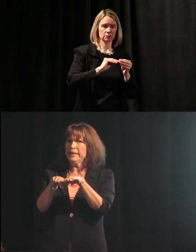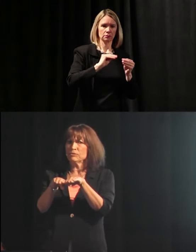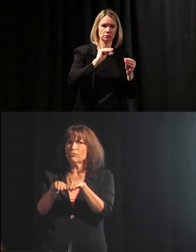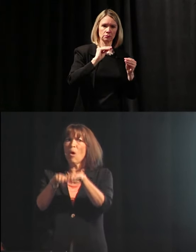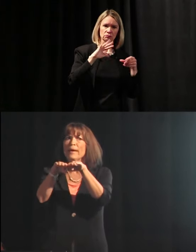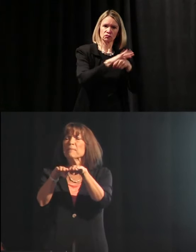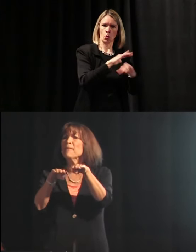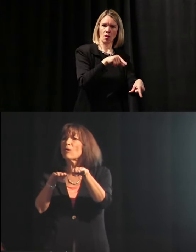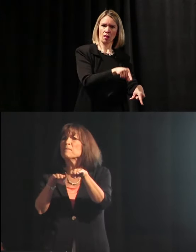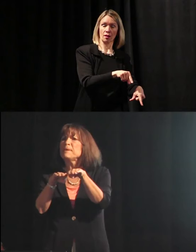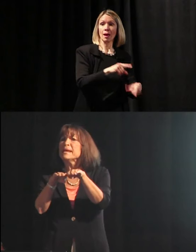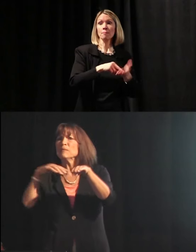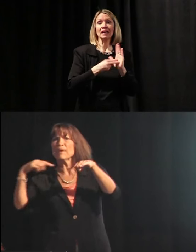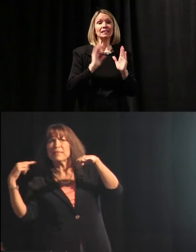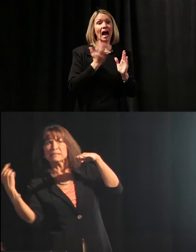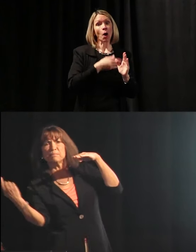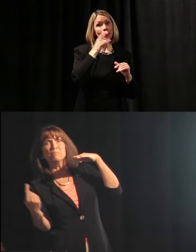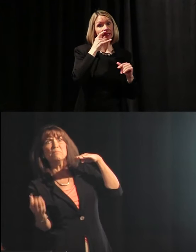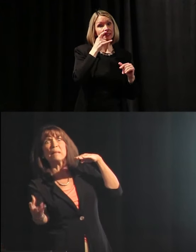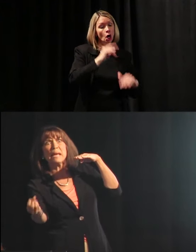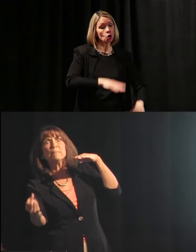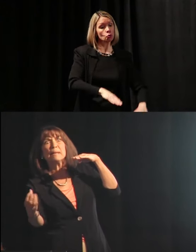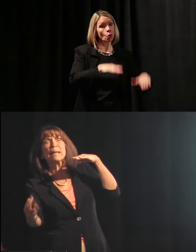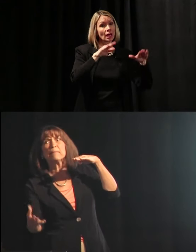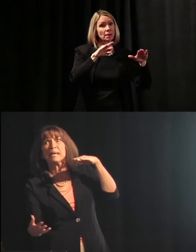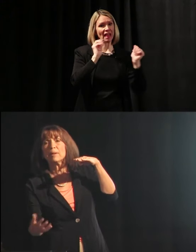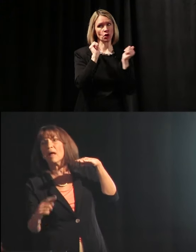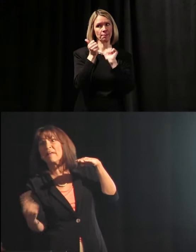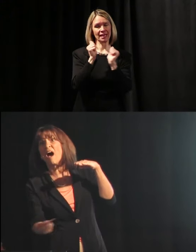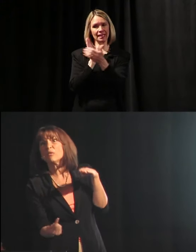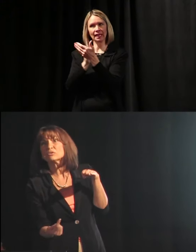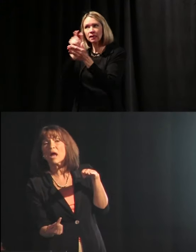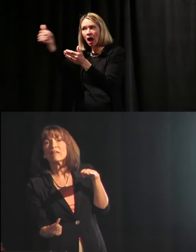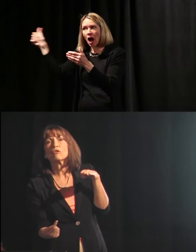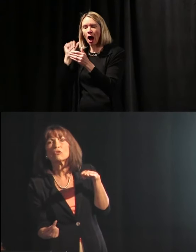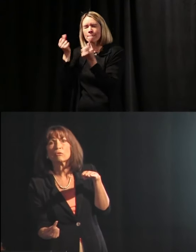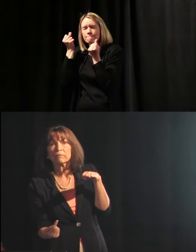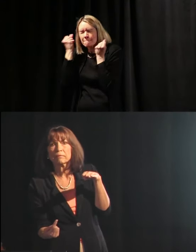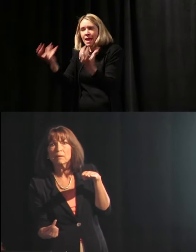our kids are growing up and they're competing with these many many many many many people on the other side of the earth.